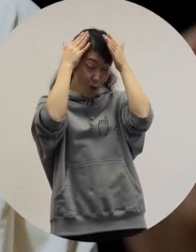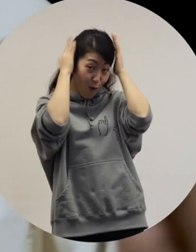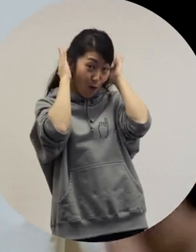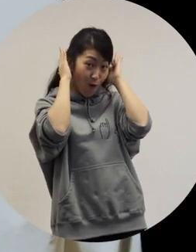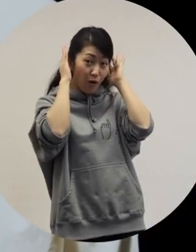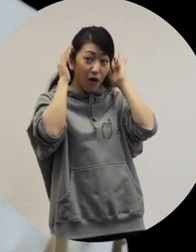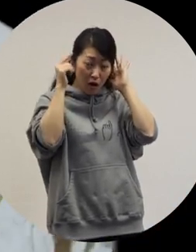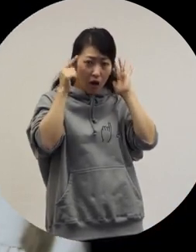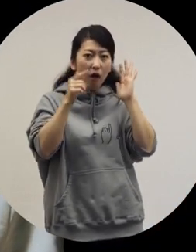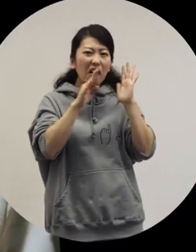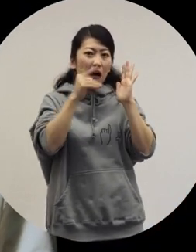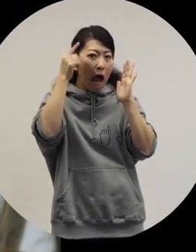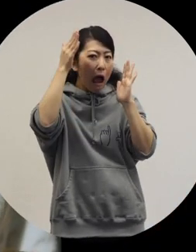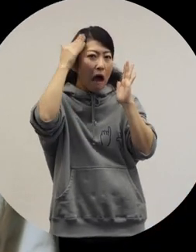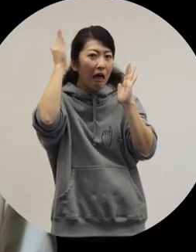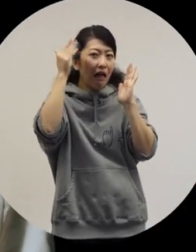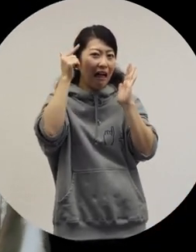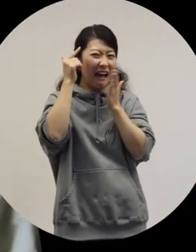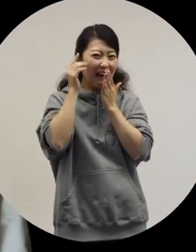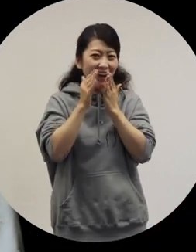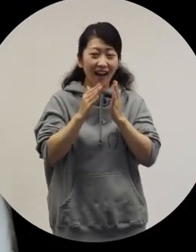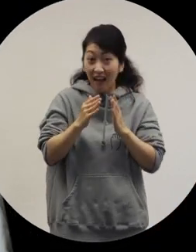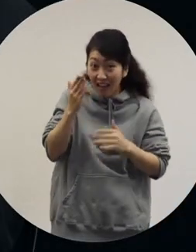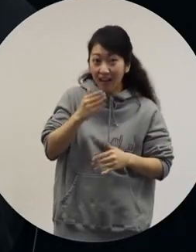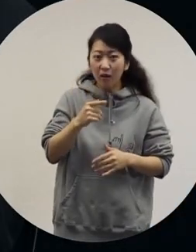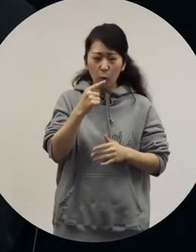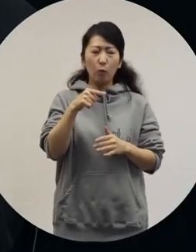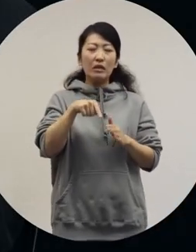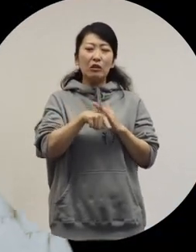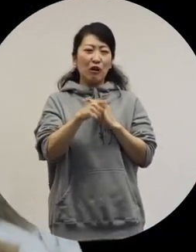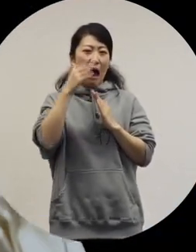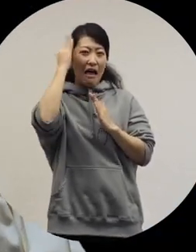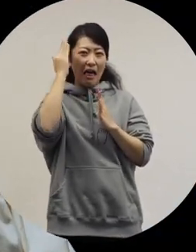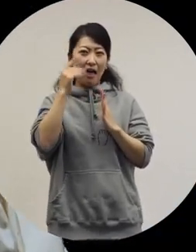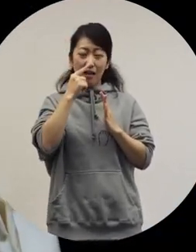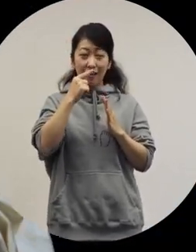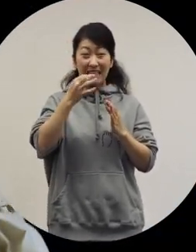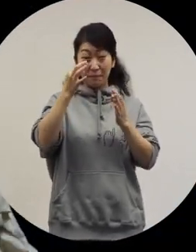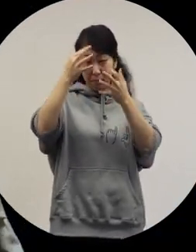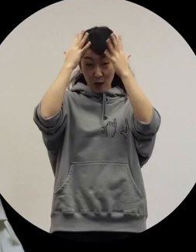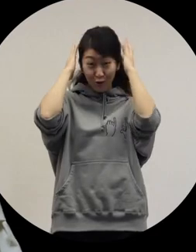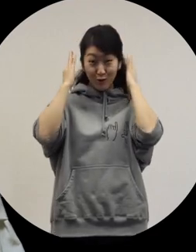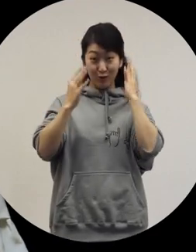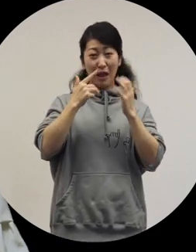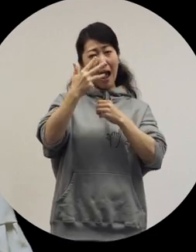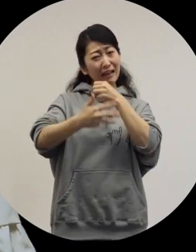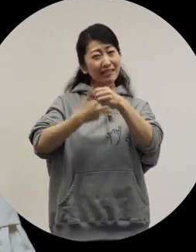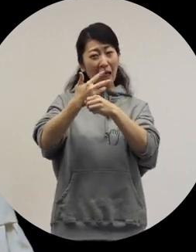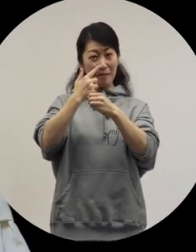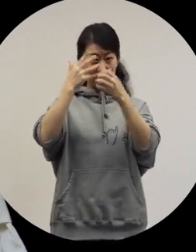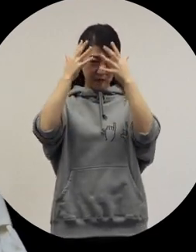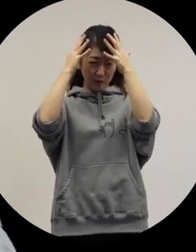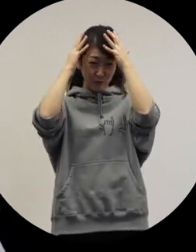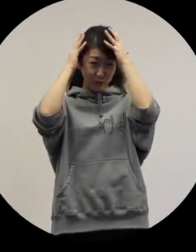The reason was I started losing my hair. [Ochiai] Oh. [Ryuchell] That was the reason. I had got my hair dyed blonde for about eight years.